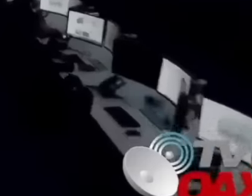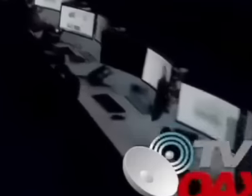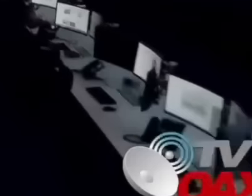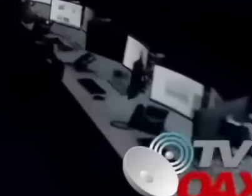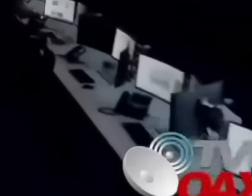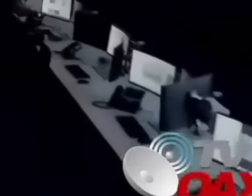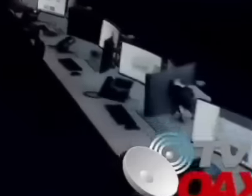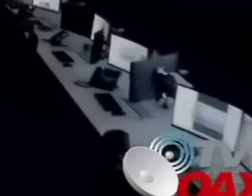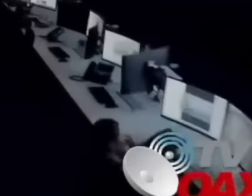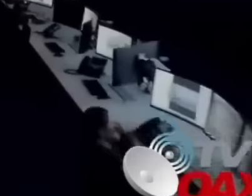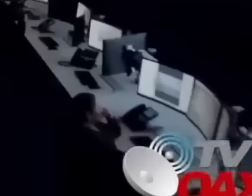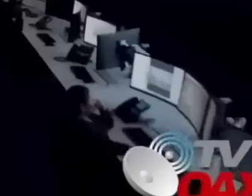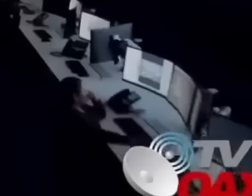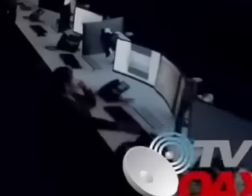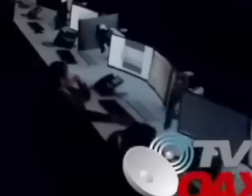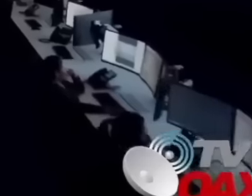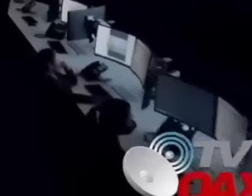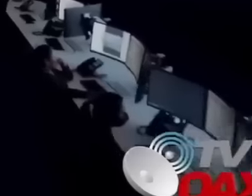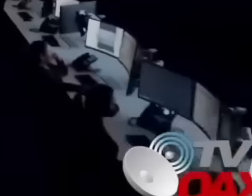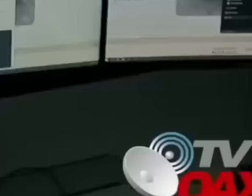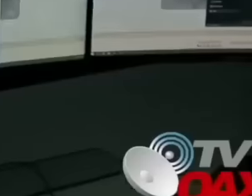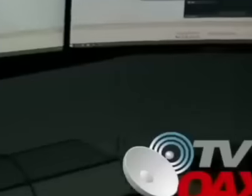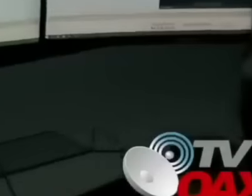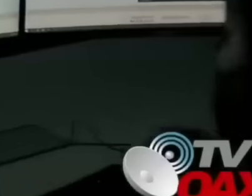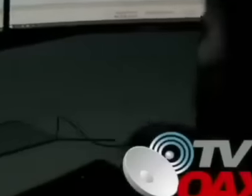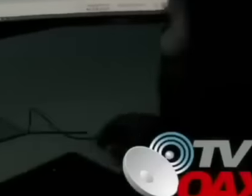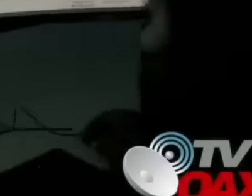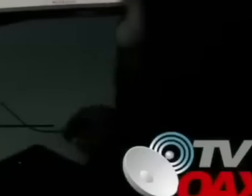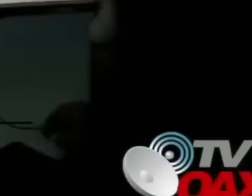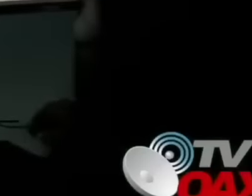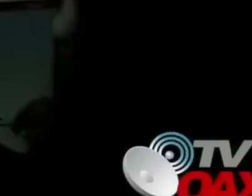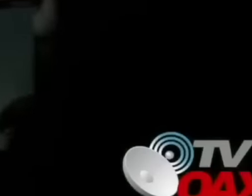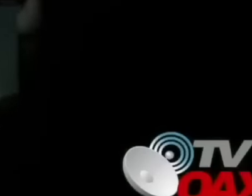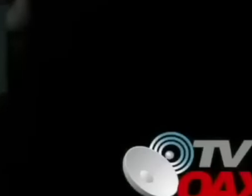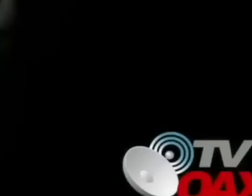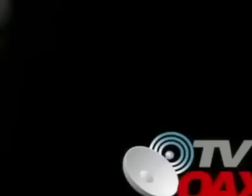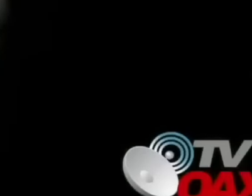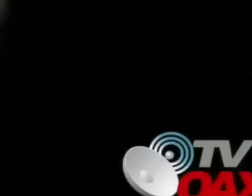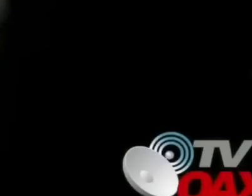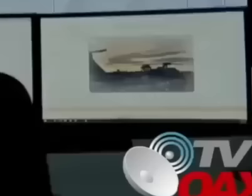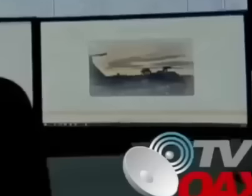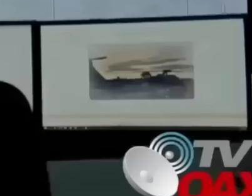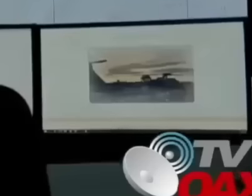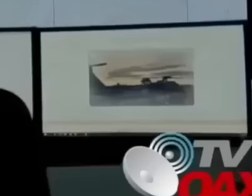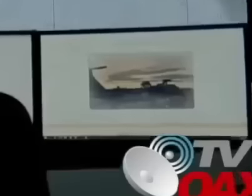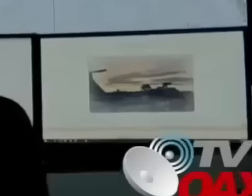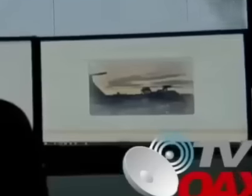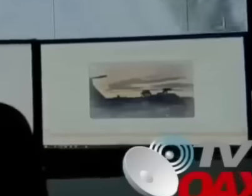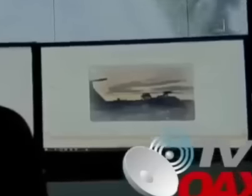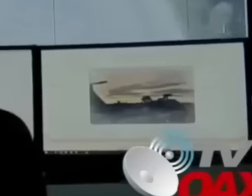of the Secretariat, pointed out. of Security and Citizen Protection, the creation of the property was based